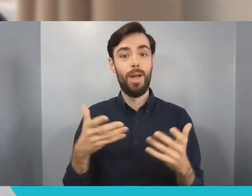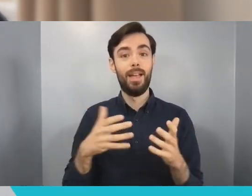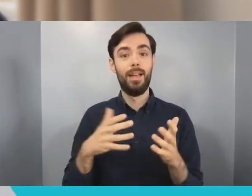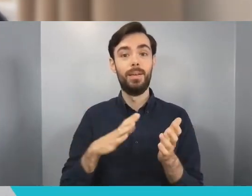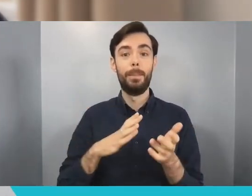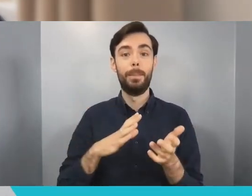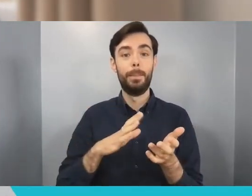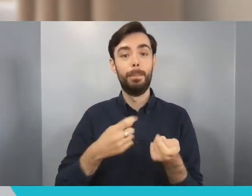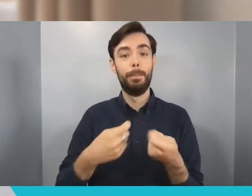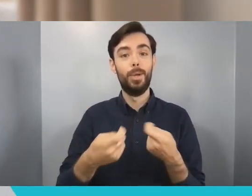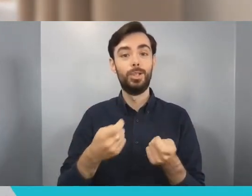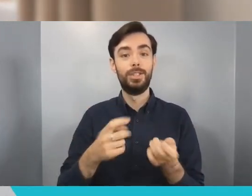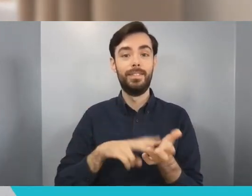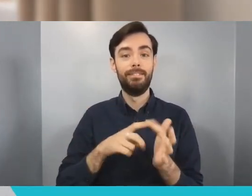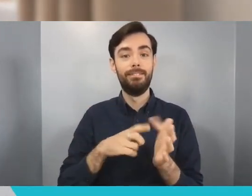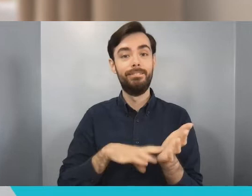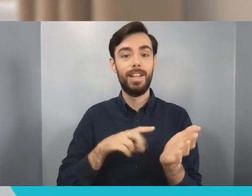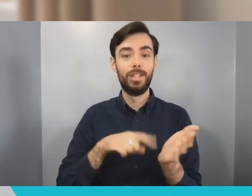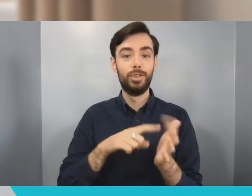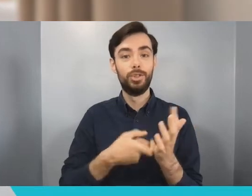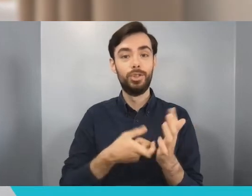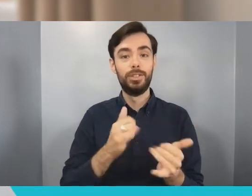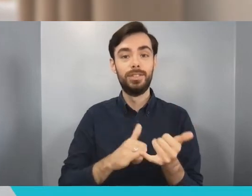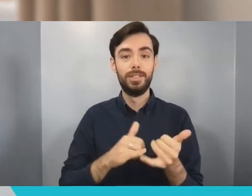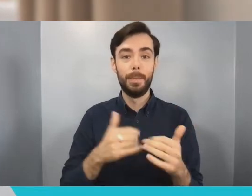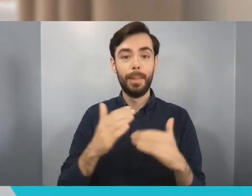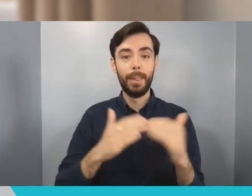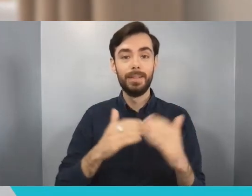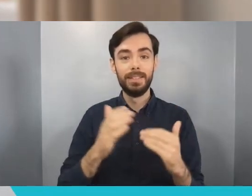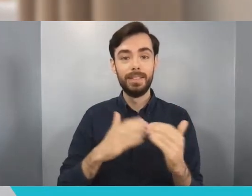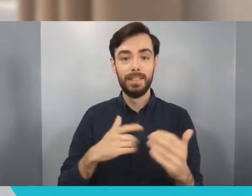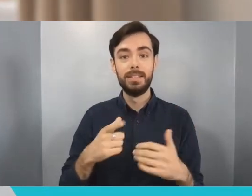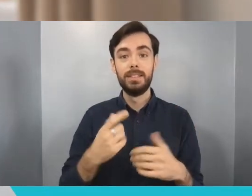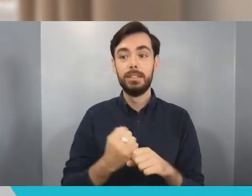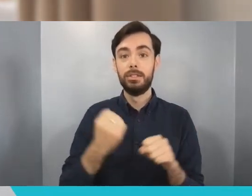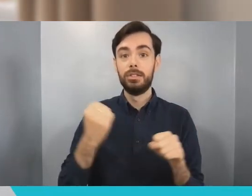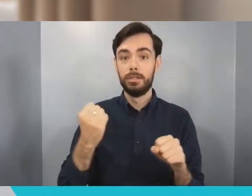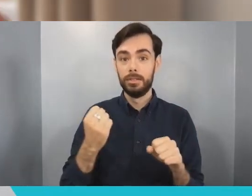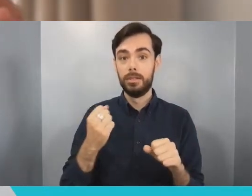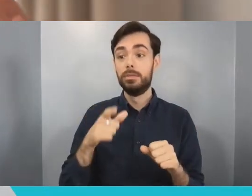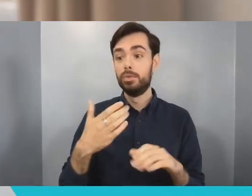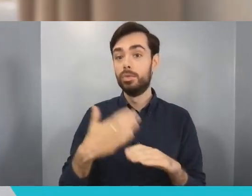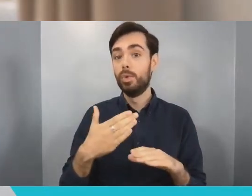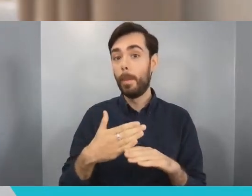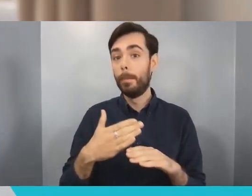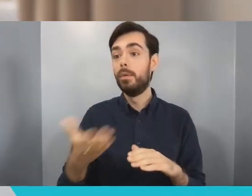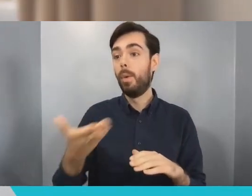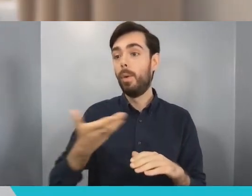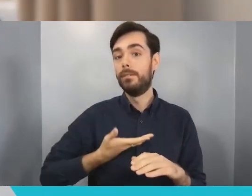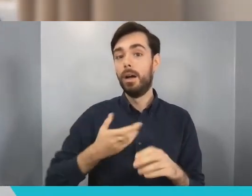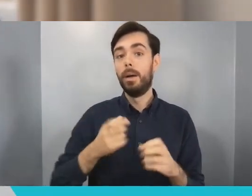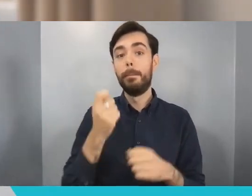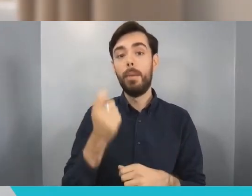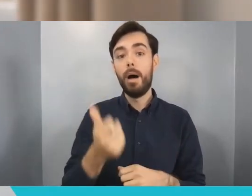with a graduate job lined up in Bath with a really good company. And my final year project